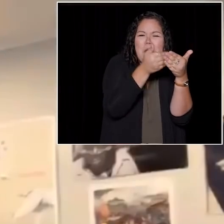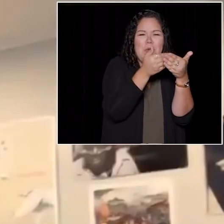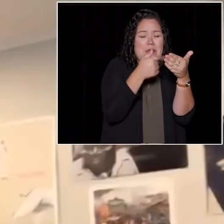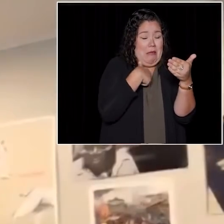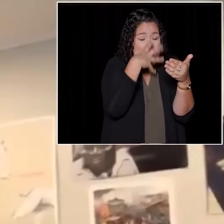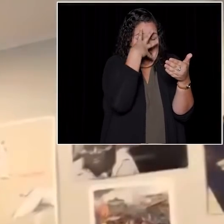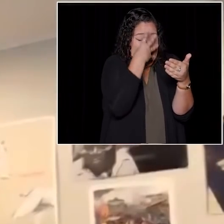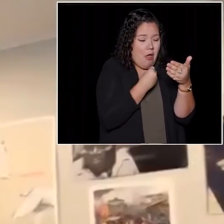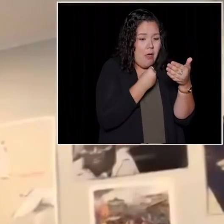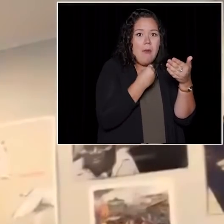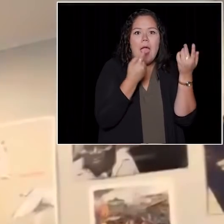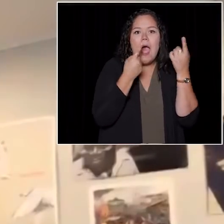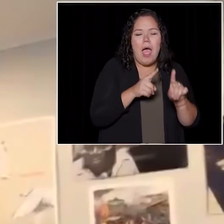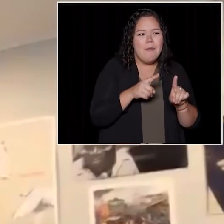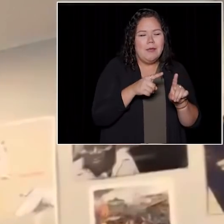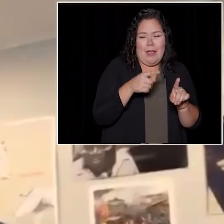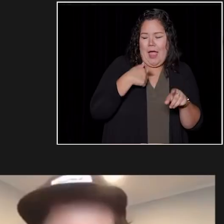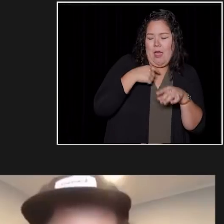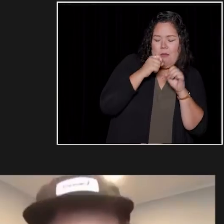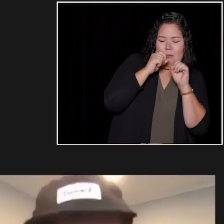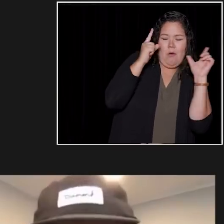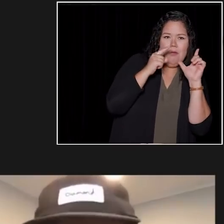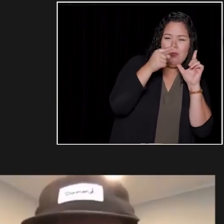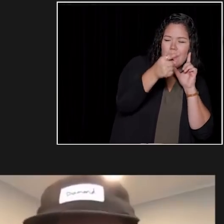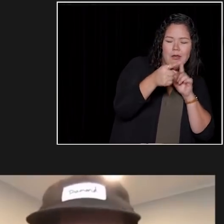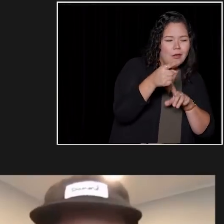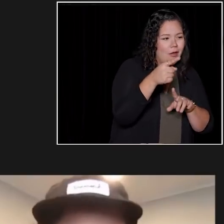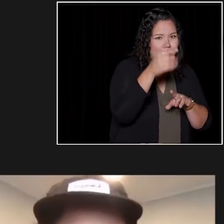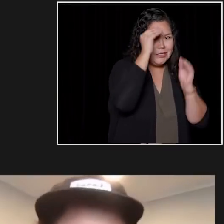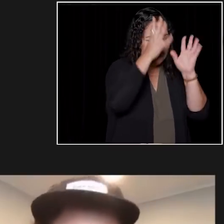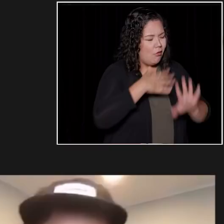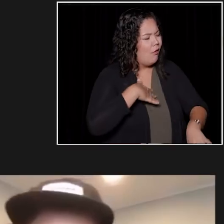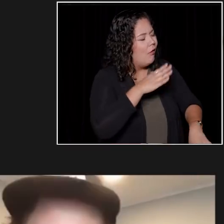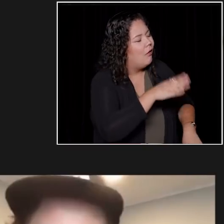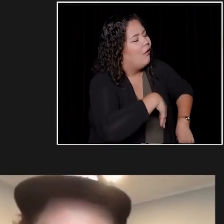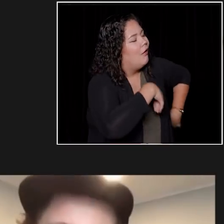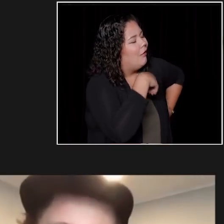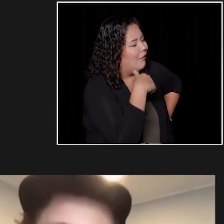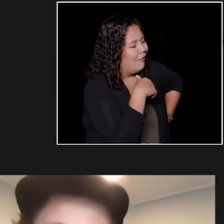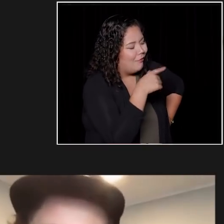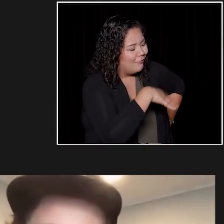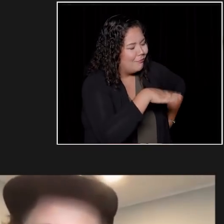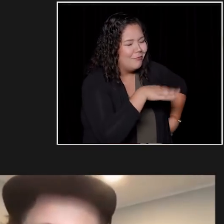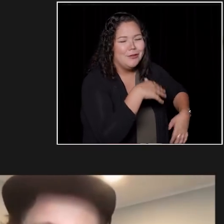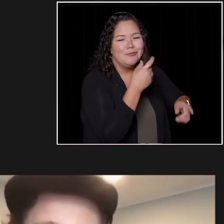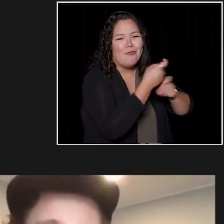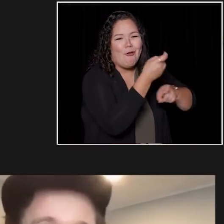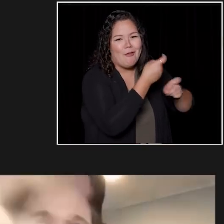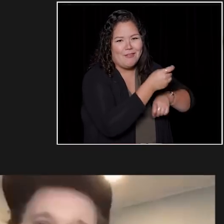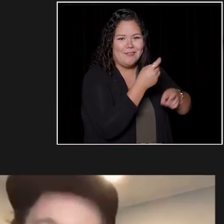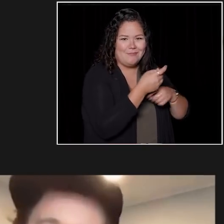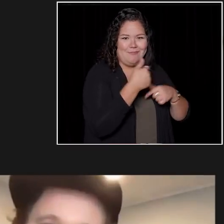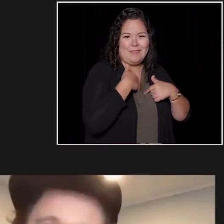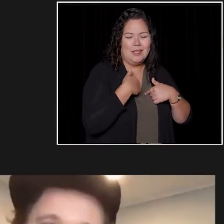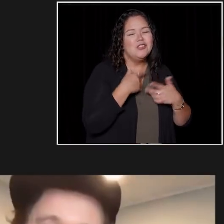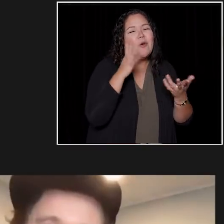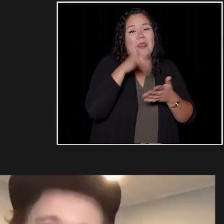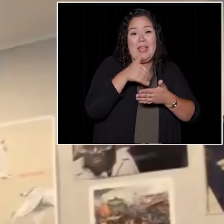Just like a couple of feet away. And I woke up and he was like jokingly leaning against my desk as he continued to lecture.